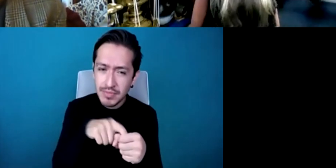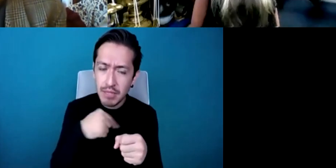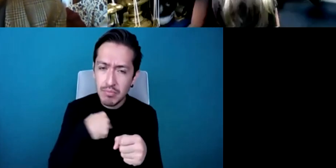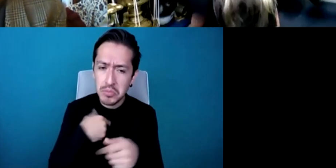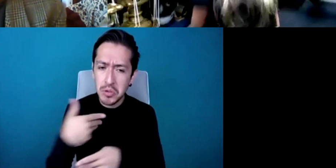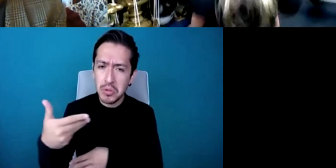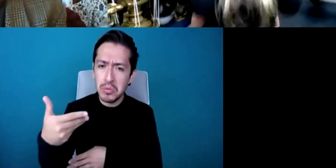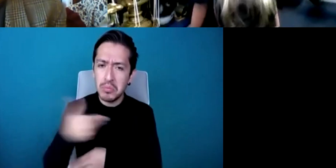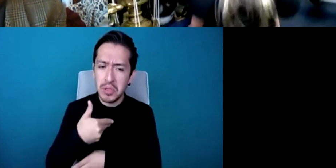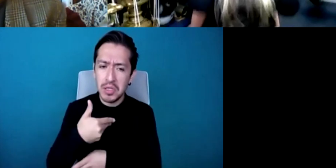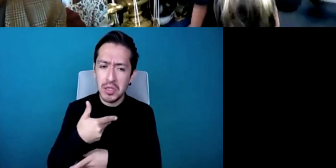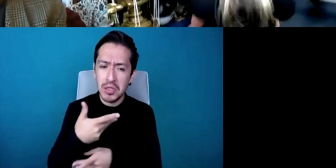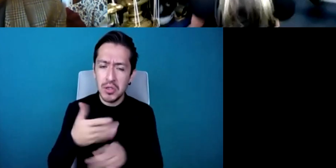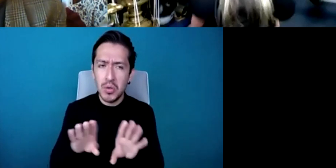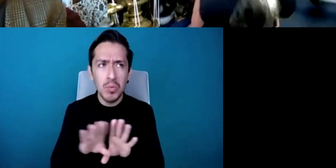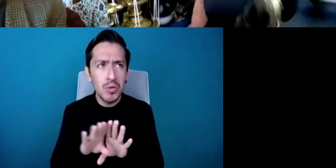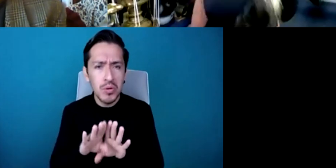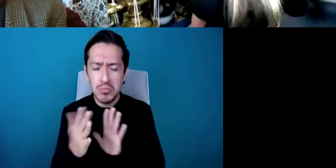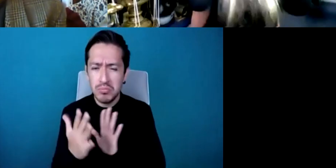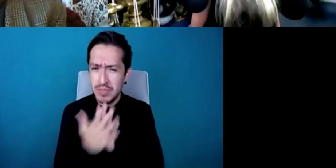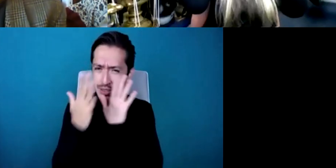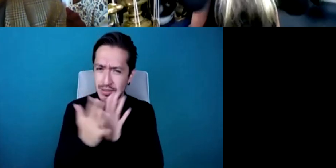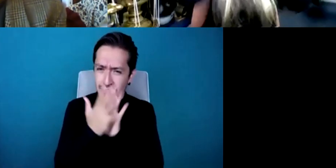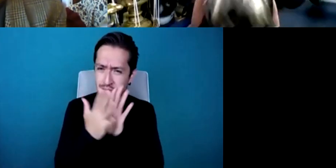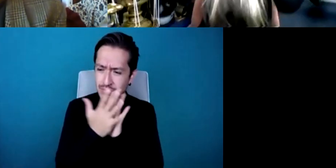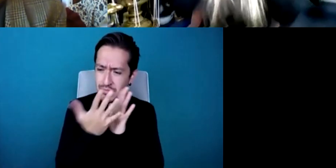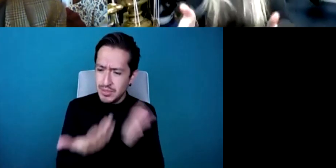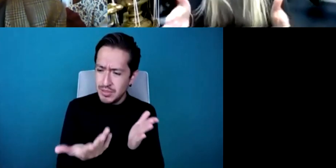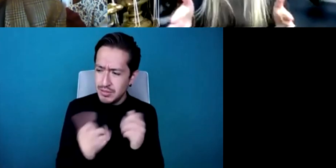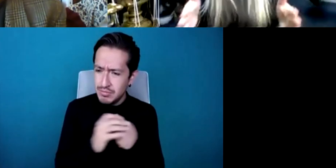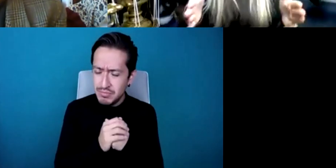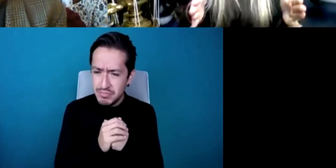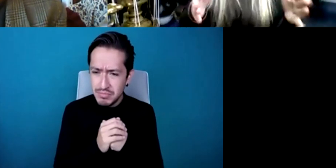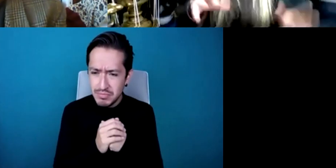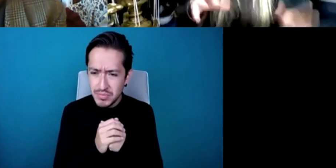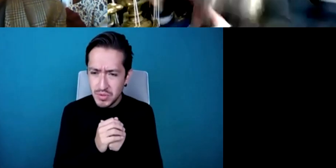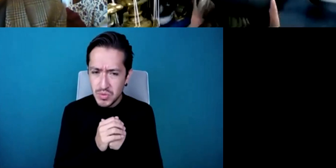set interpretation this is what I practice in my room this is what I'm going to play regardless